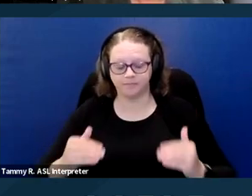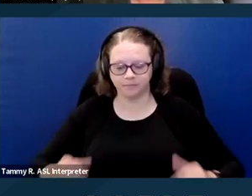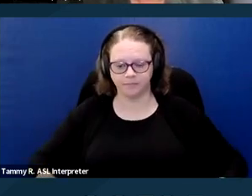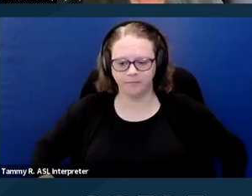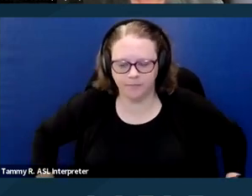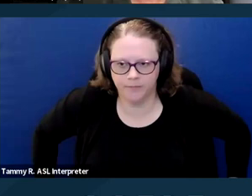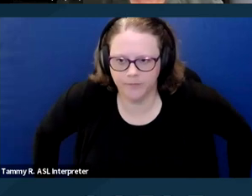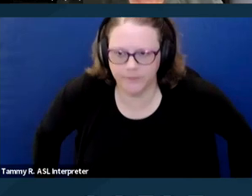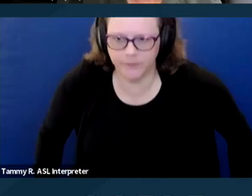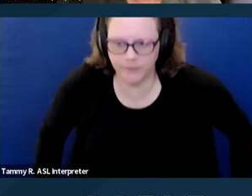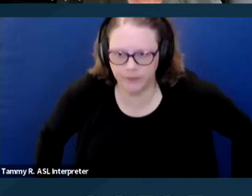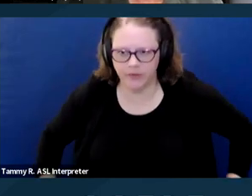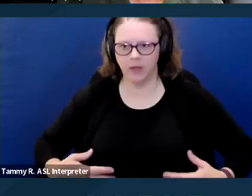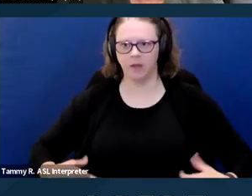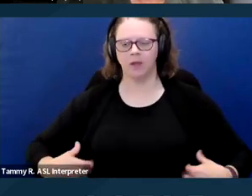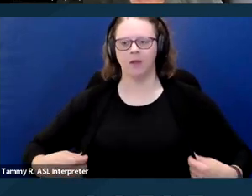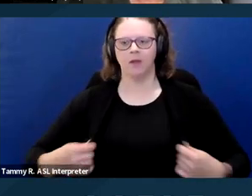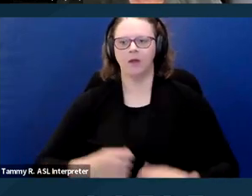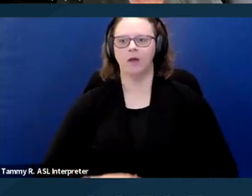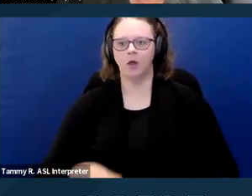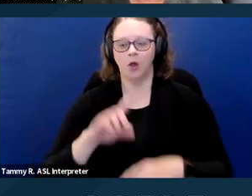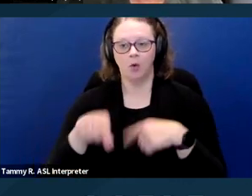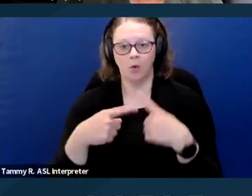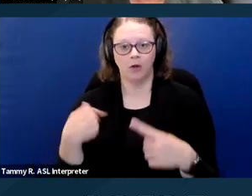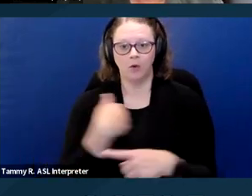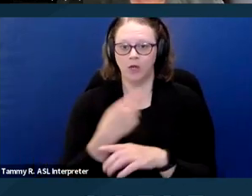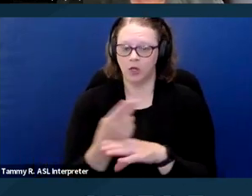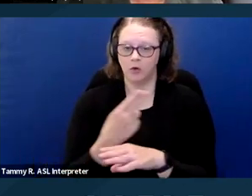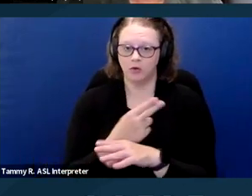When we use the term undue financial or administrative burden,